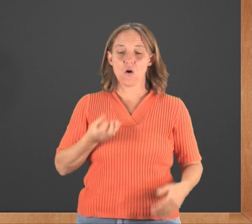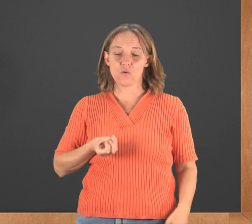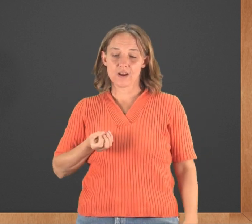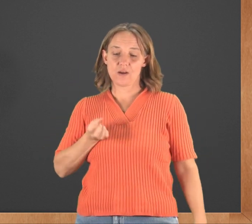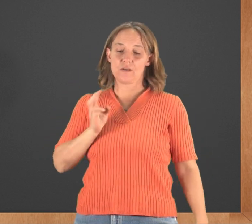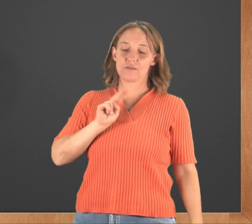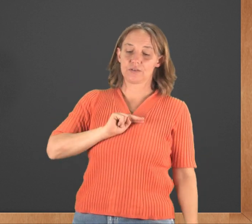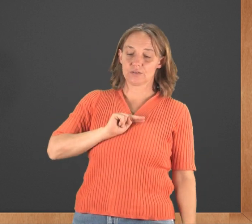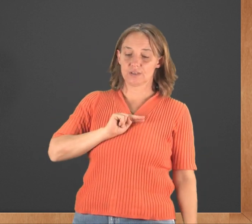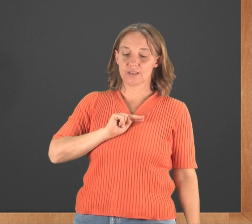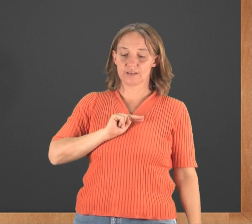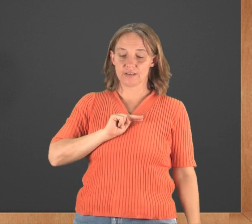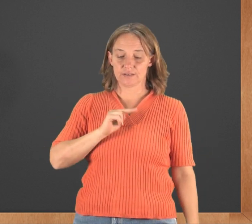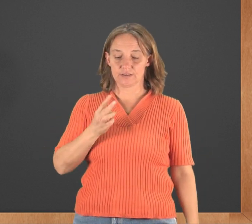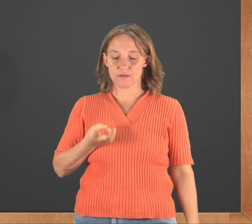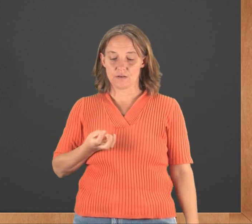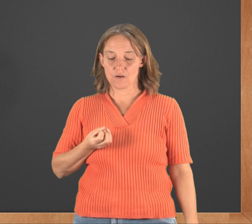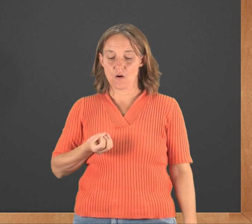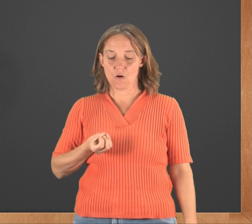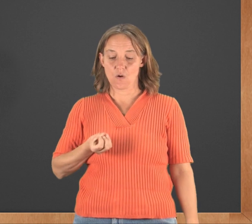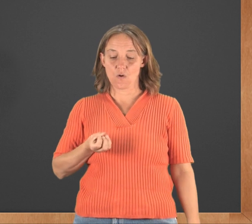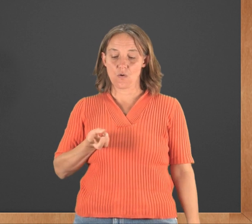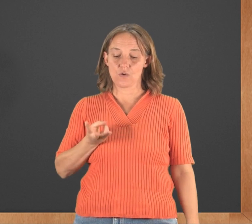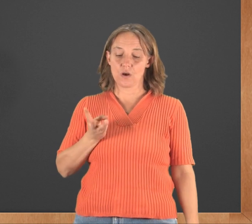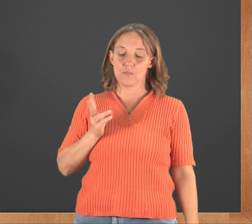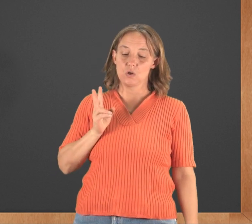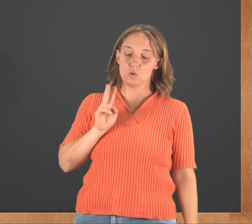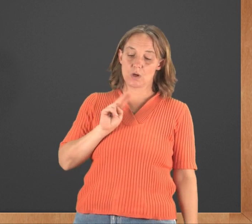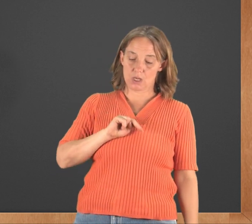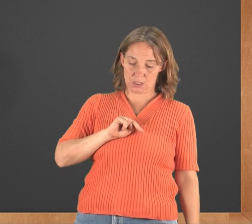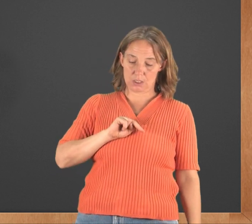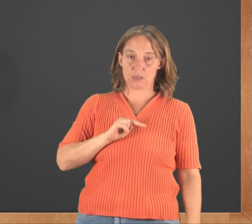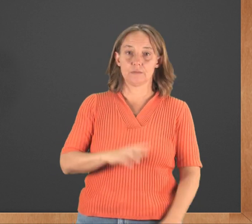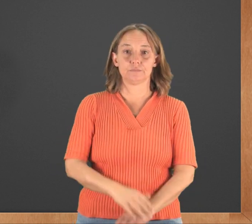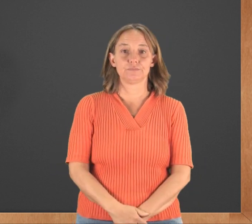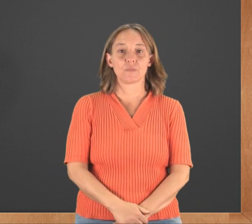Own, however, is usually like this. O-W-N.